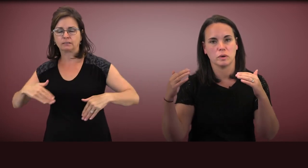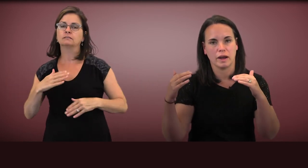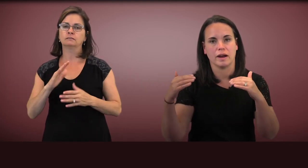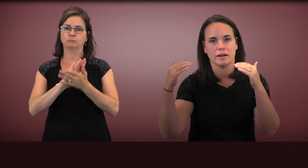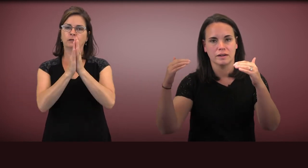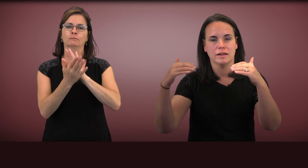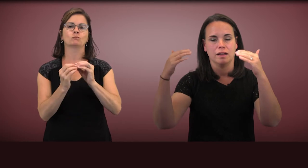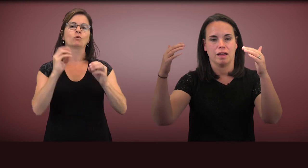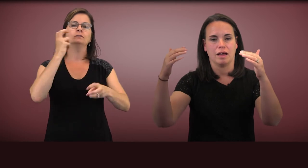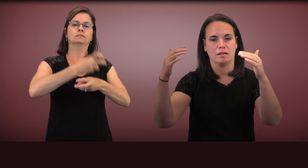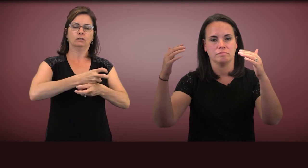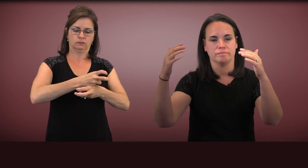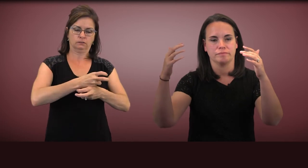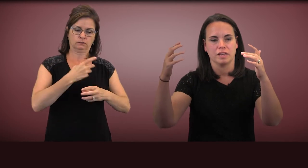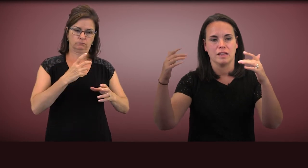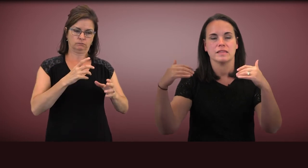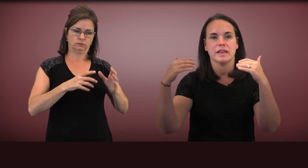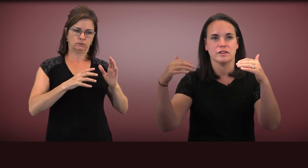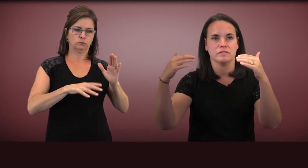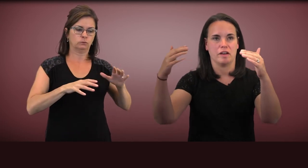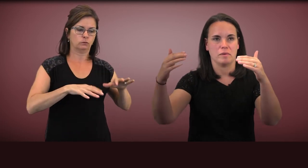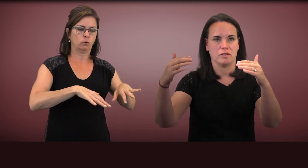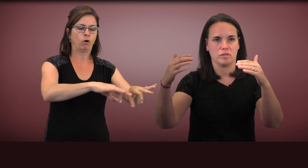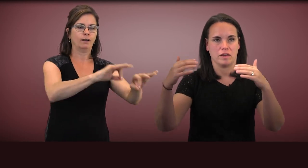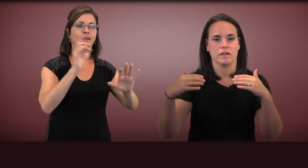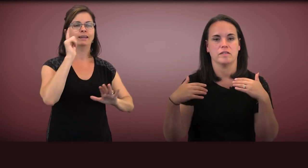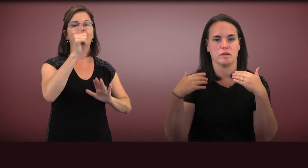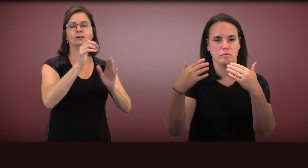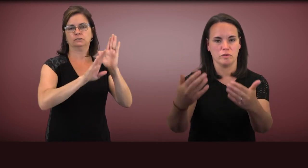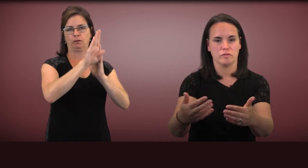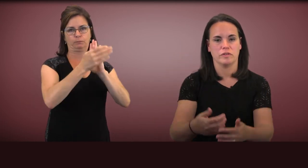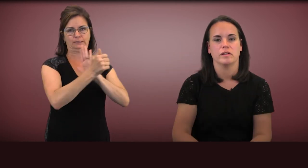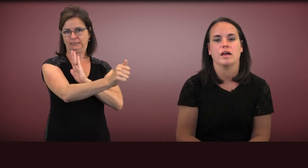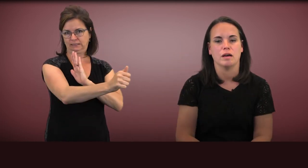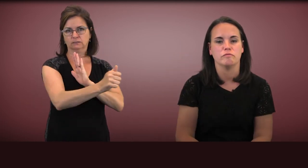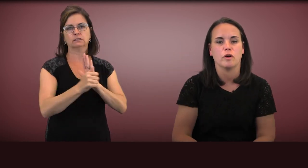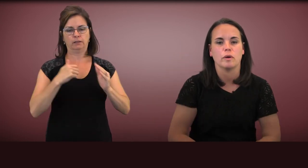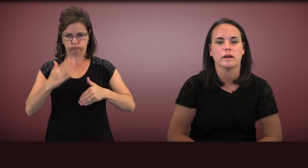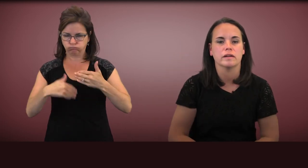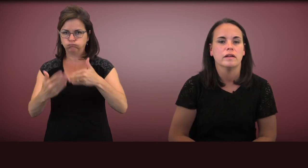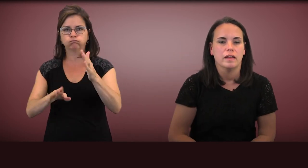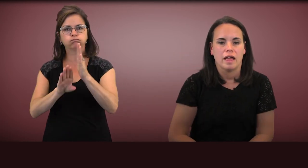to acquire later developmental skills and move forward.